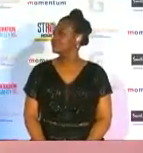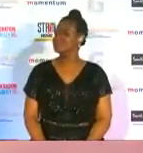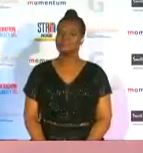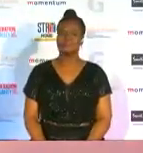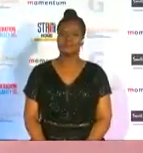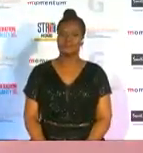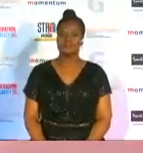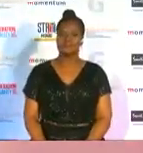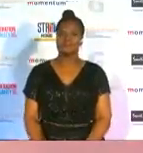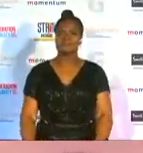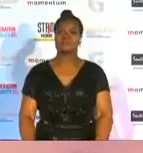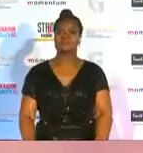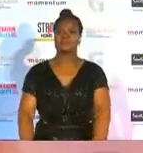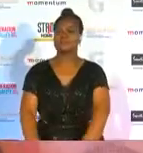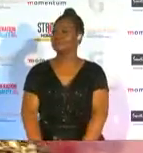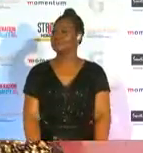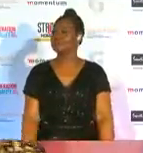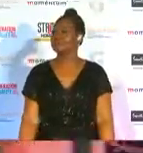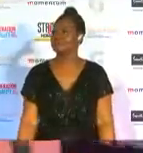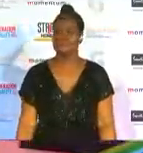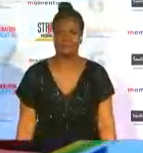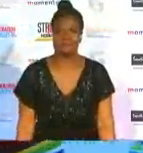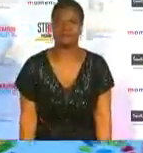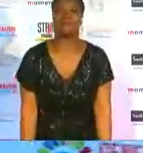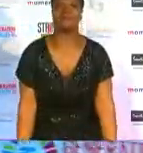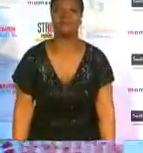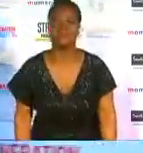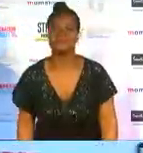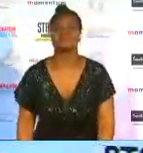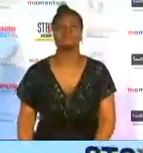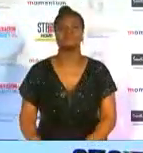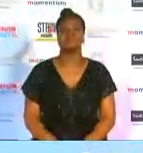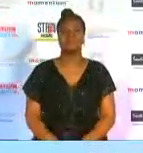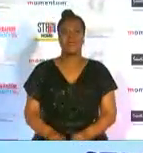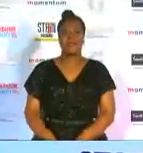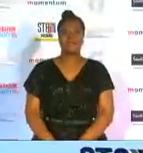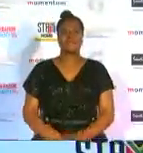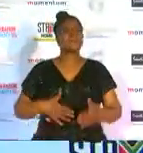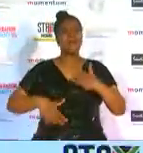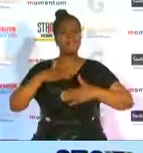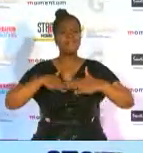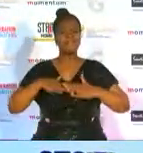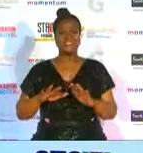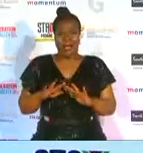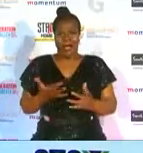please kindly come closer to the mic and tell me how does it feel to win the very first award for this evening